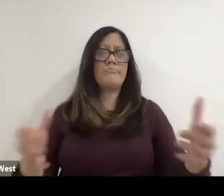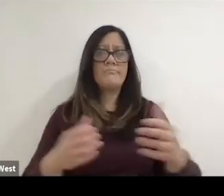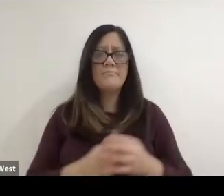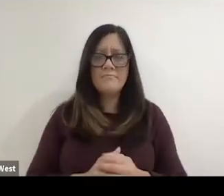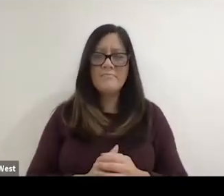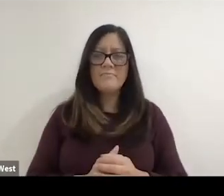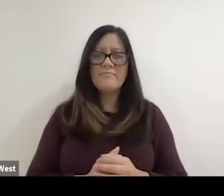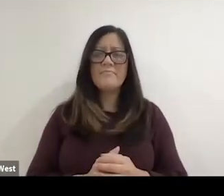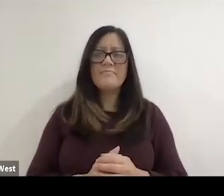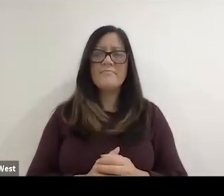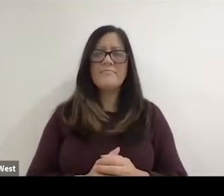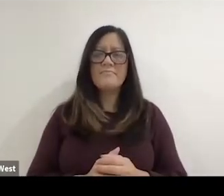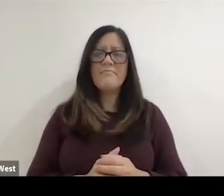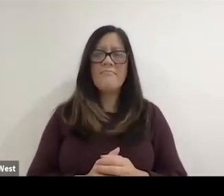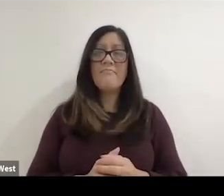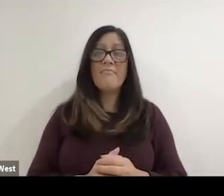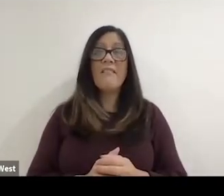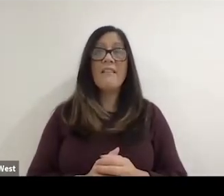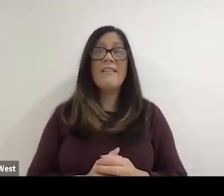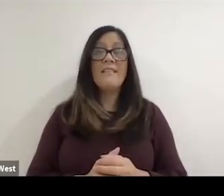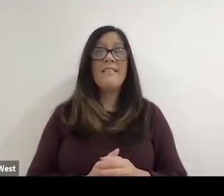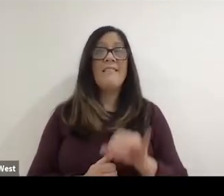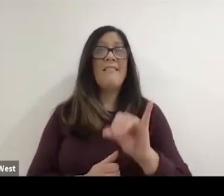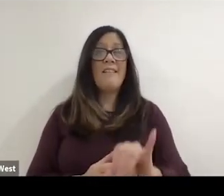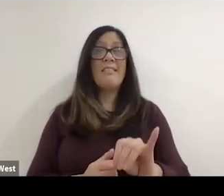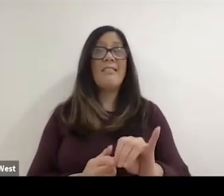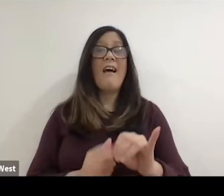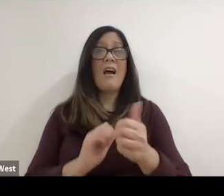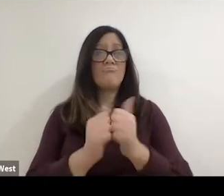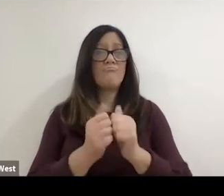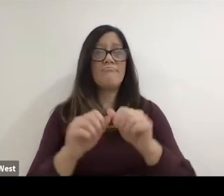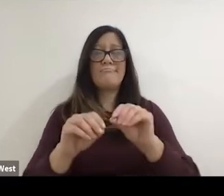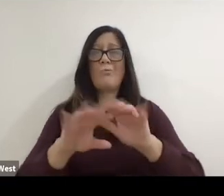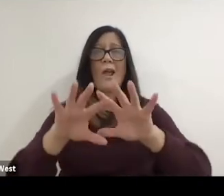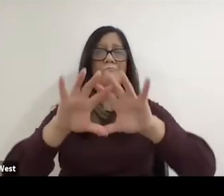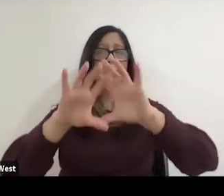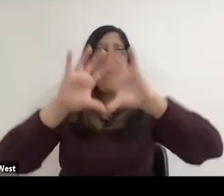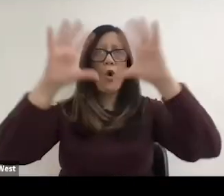his efforts to grow the sport resulted in the sport being spread internationally.